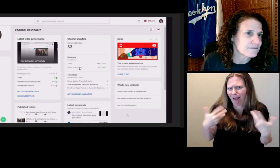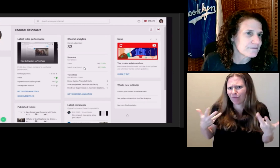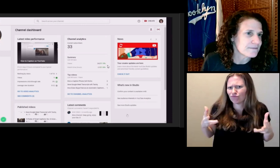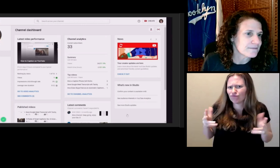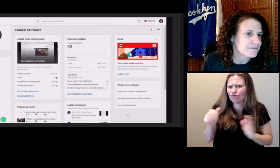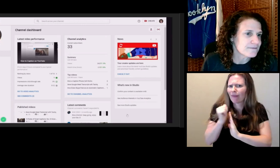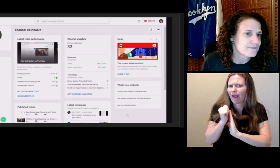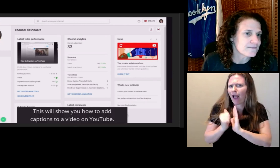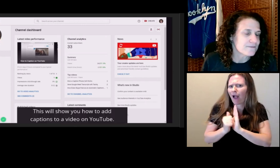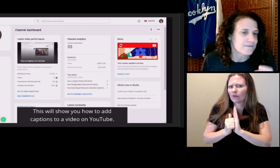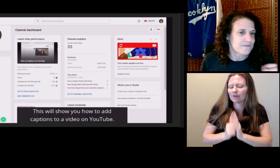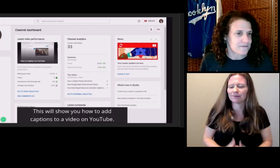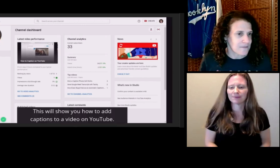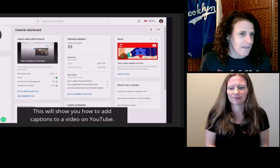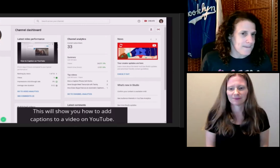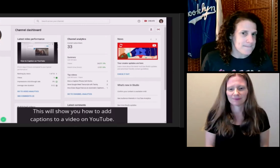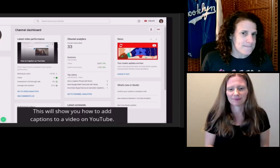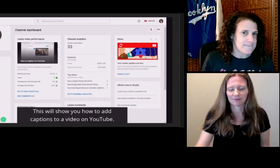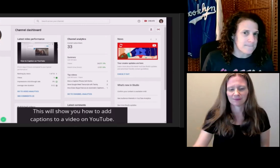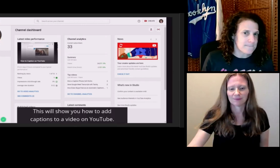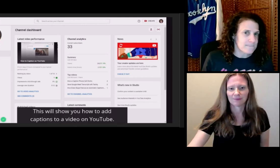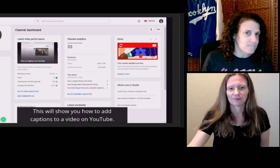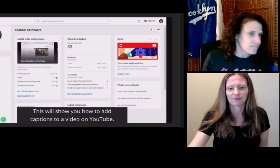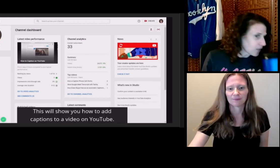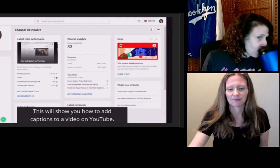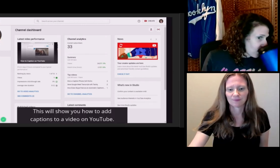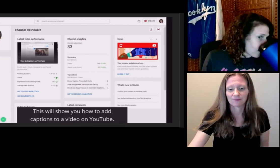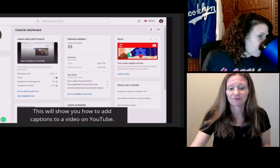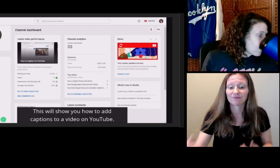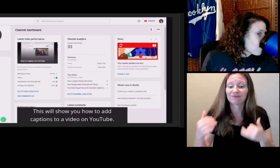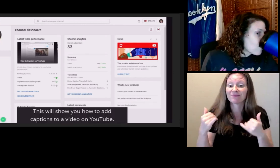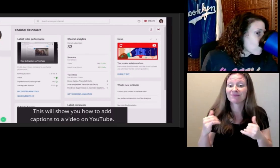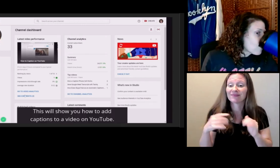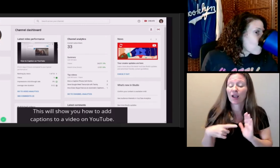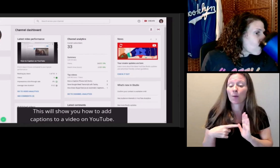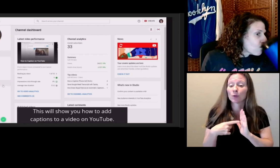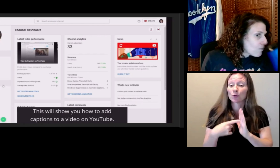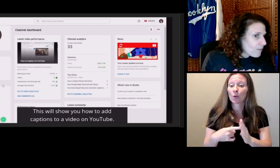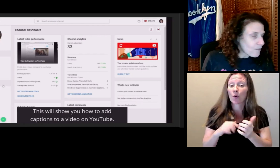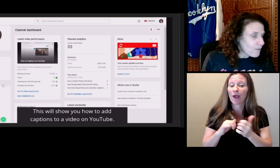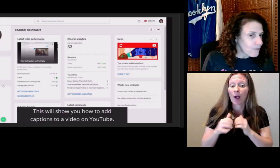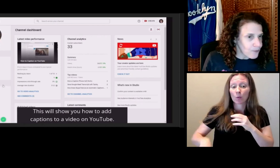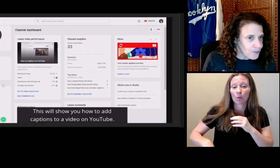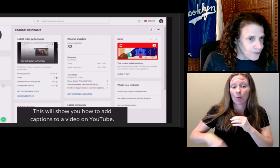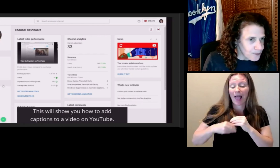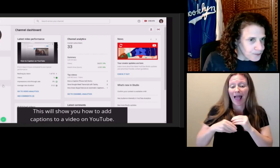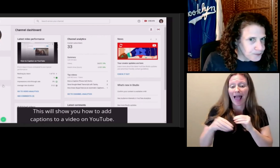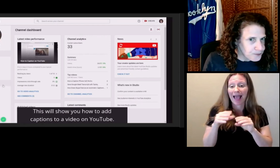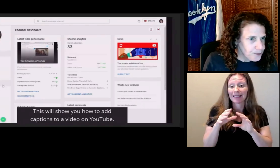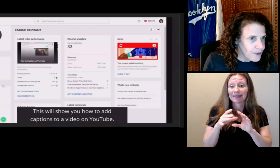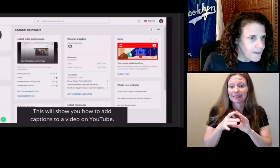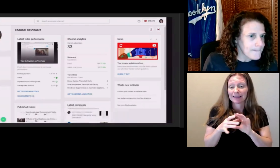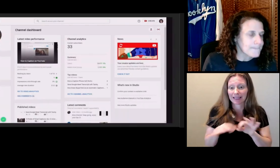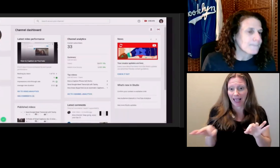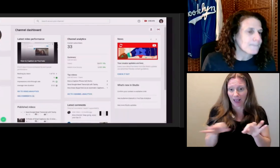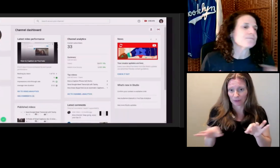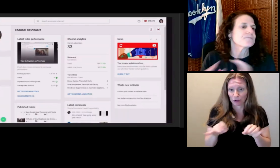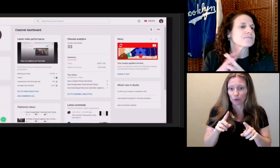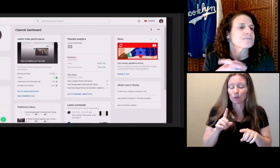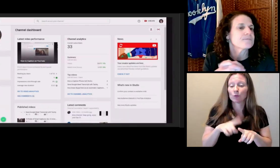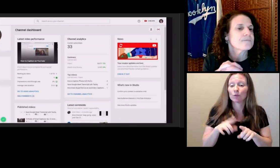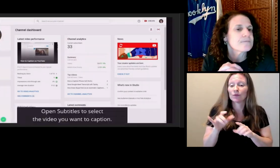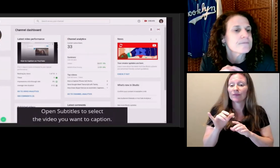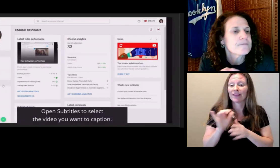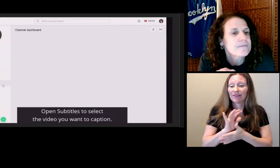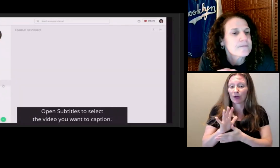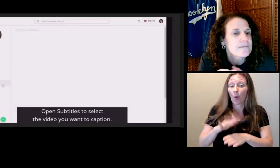This will show you how to add captions to a video on YouTube.